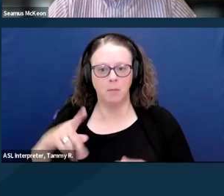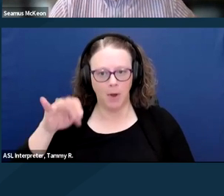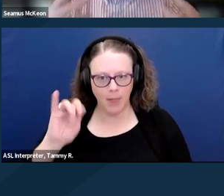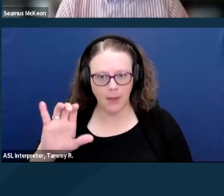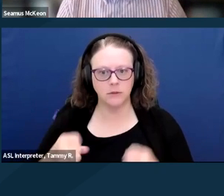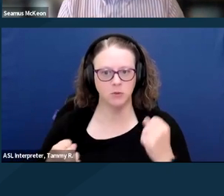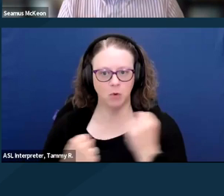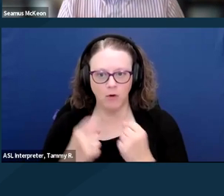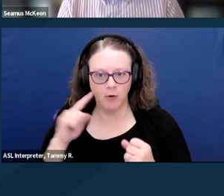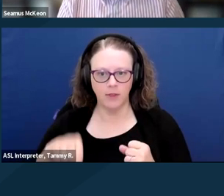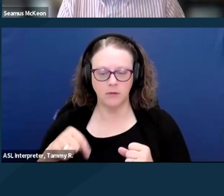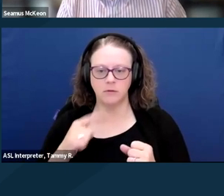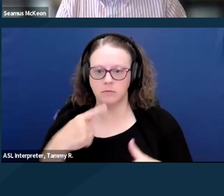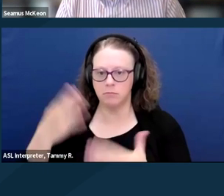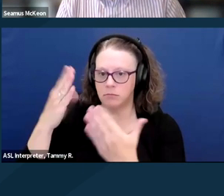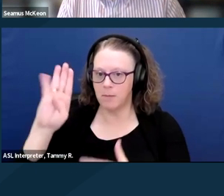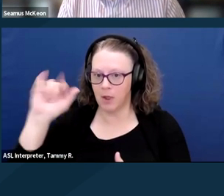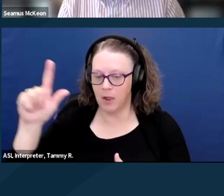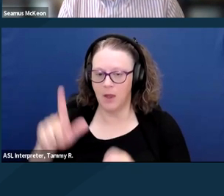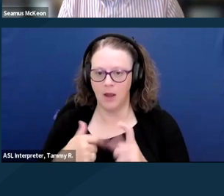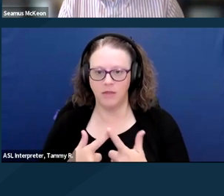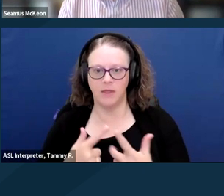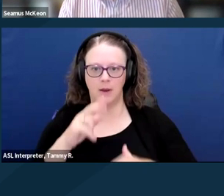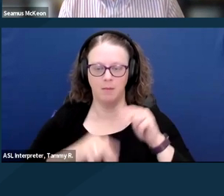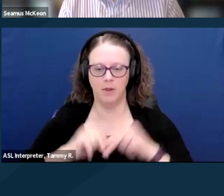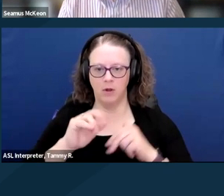those visible demonstrations of support and urgency